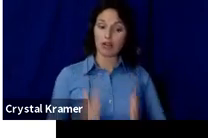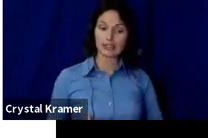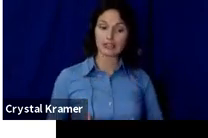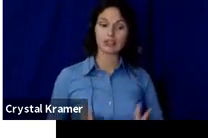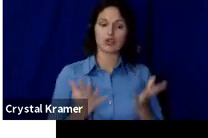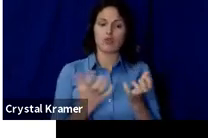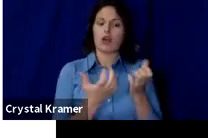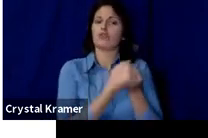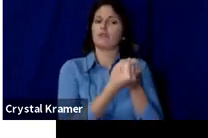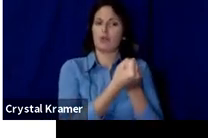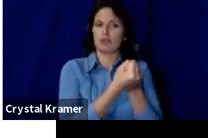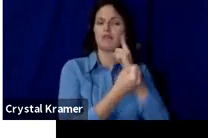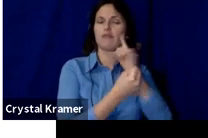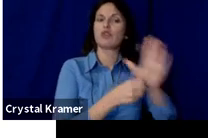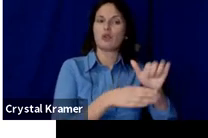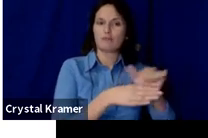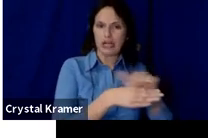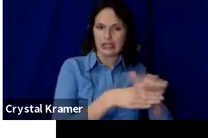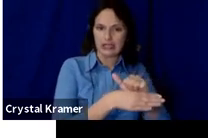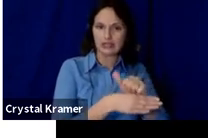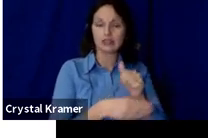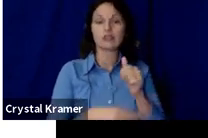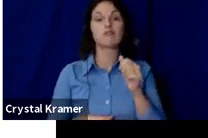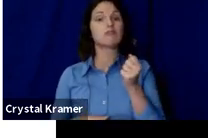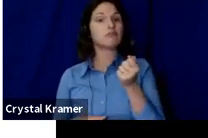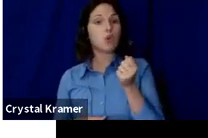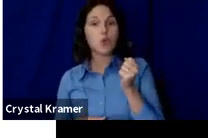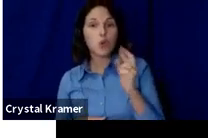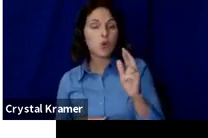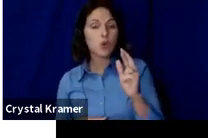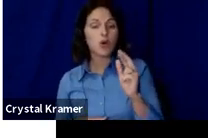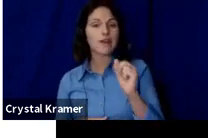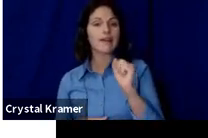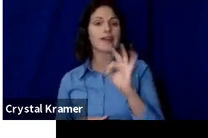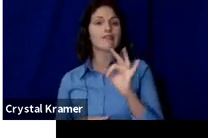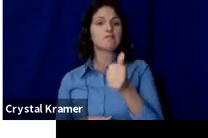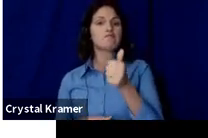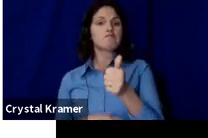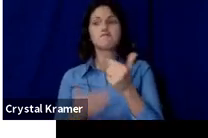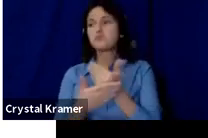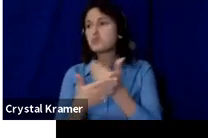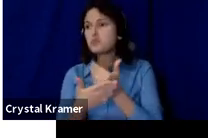a new or small art organization that wants a training‑wheels status before deciding